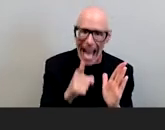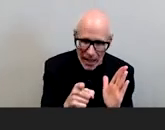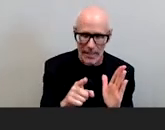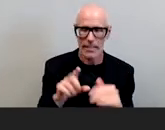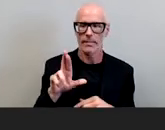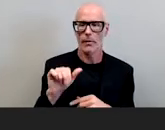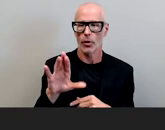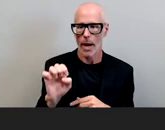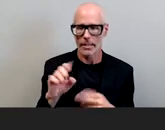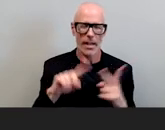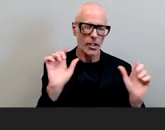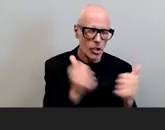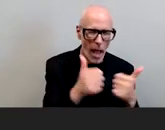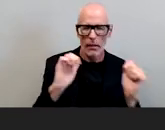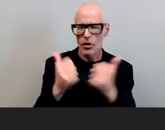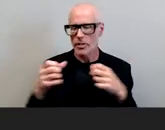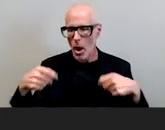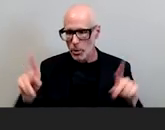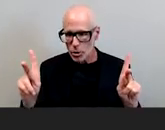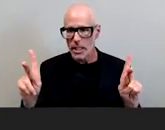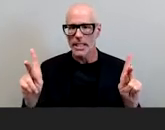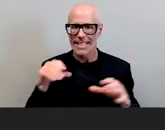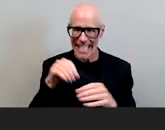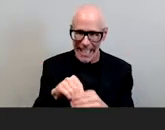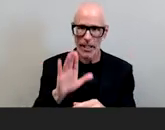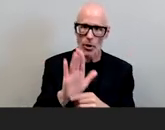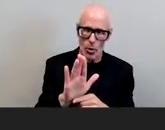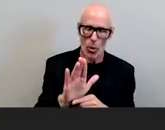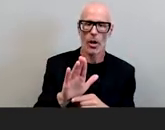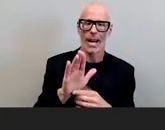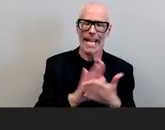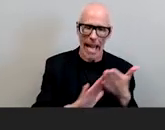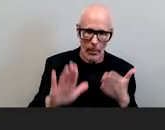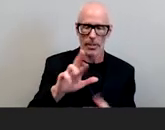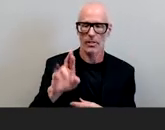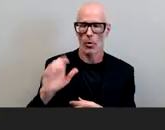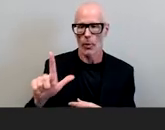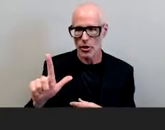challenges and opportunities that exist in your campus racial climate you got to assess the campus